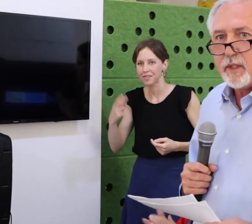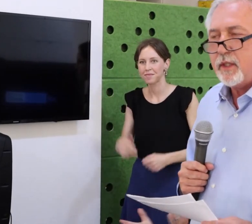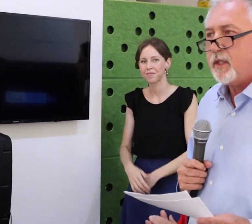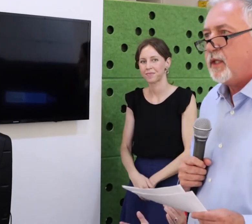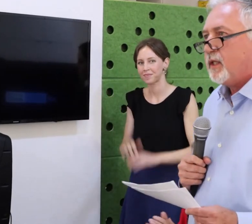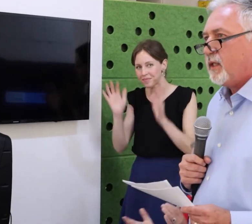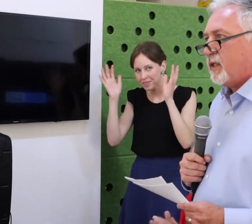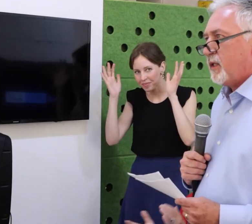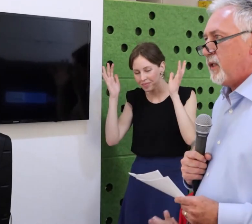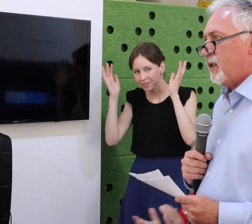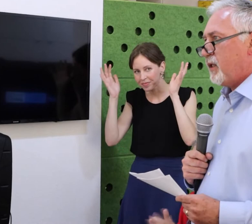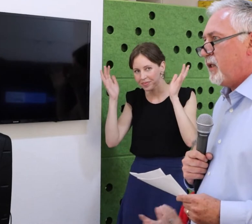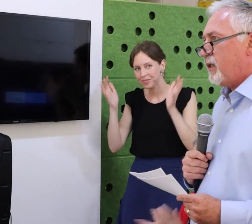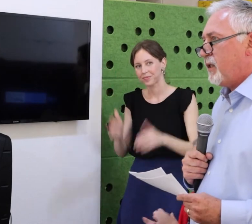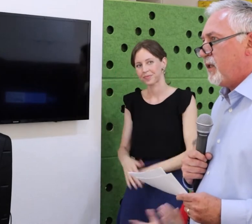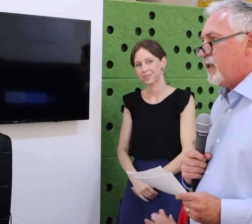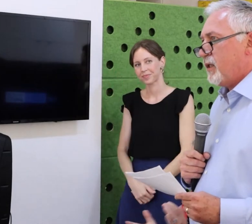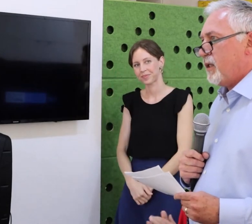And another $3000 to put it there.